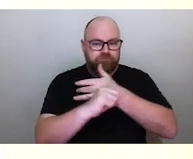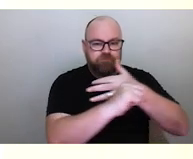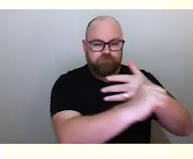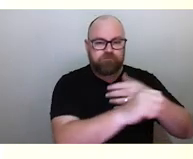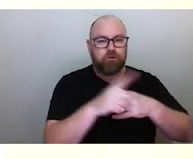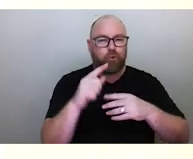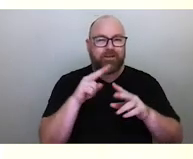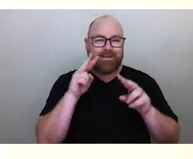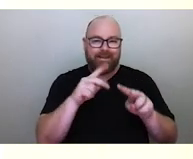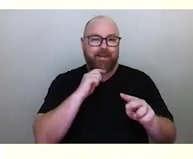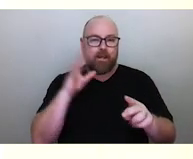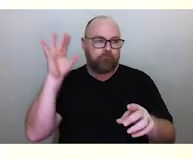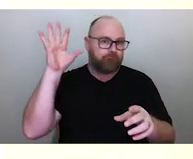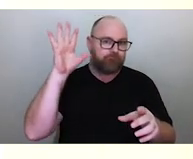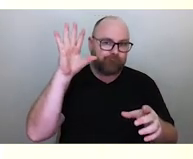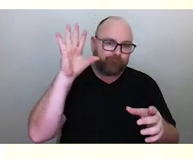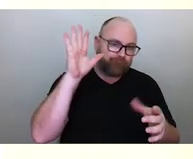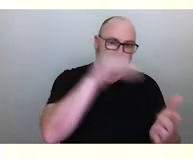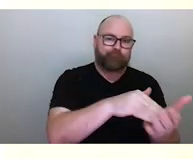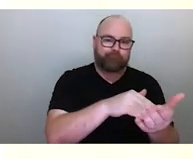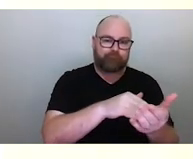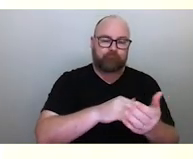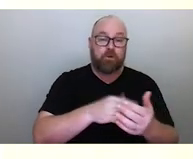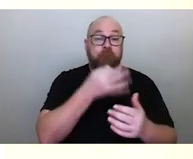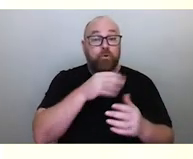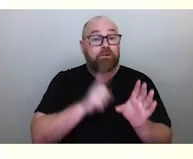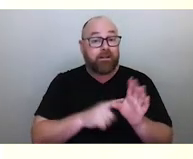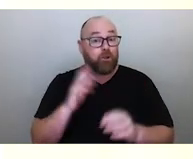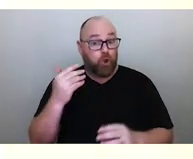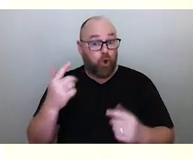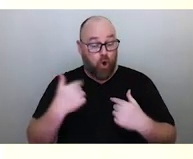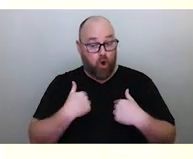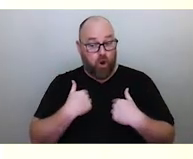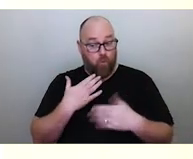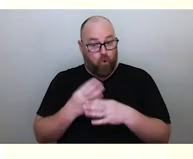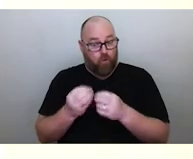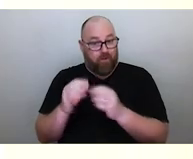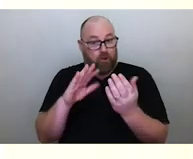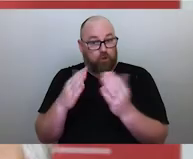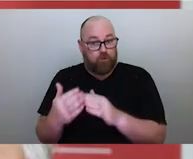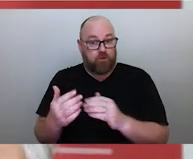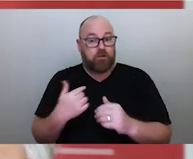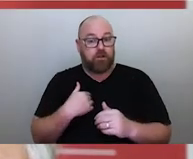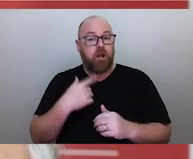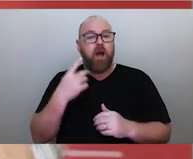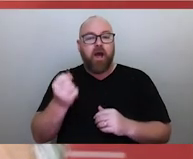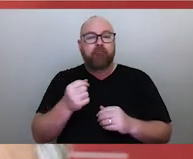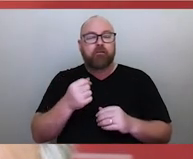A few years ago, I was working with the community and was contacted by the filmmaker Werner Herzog,